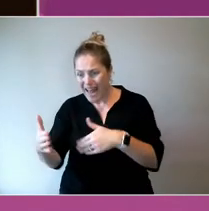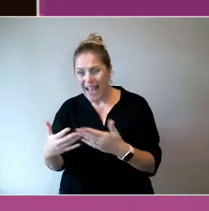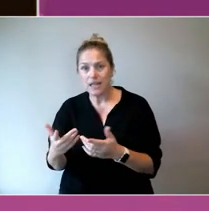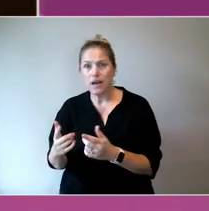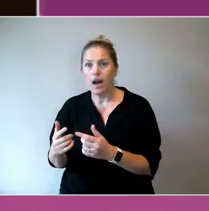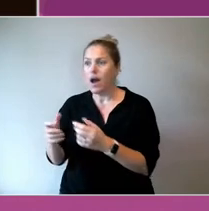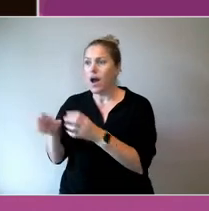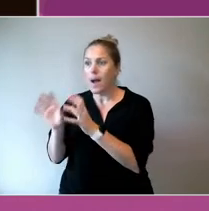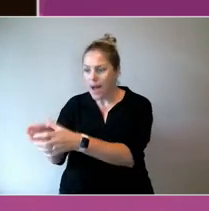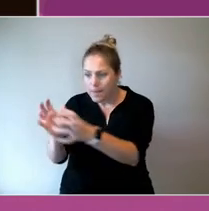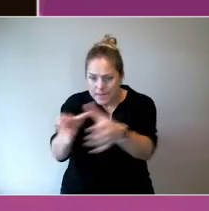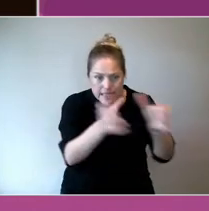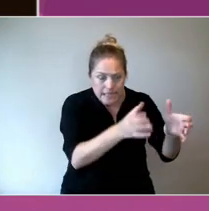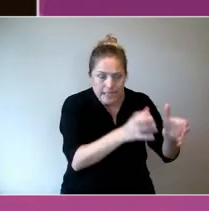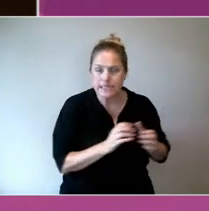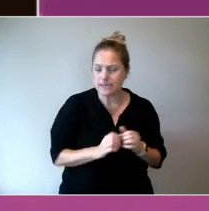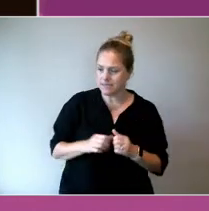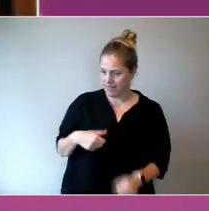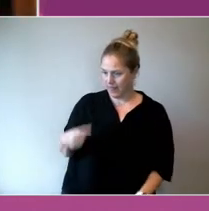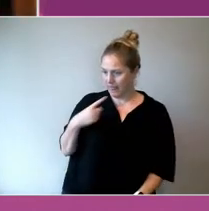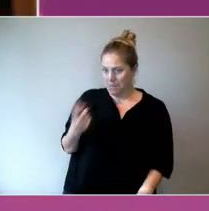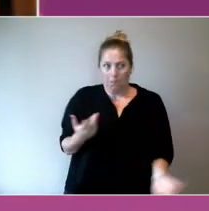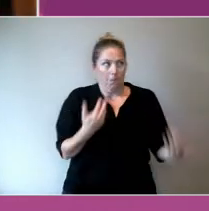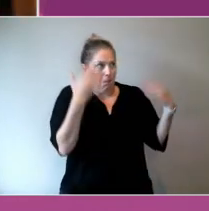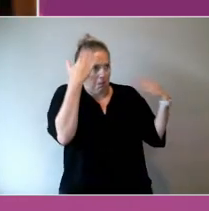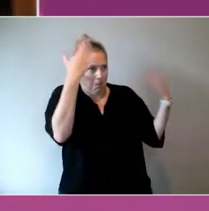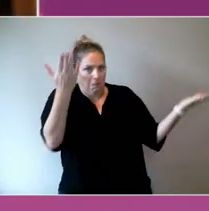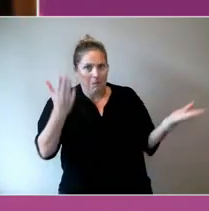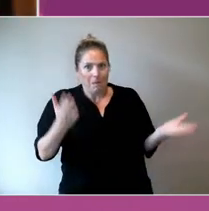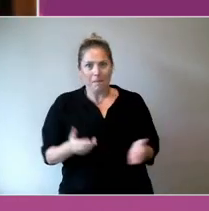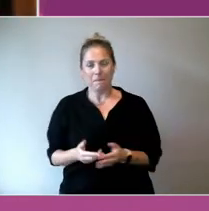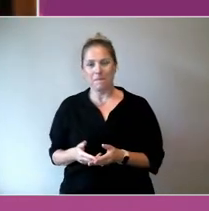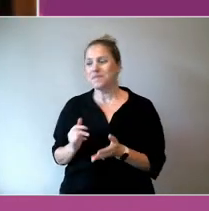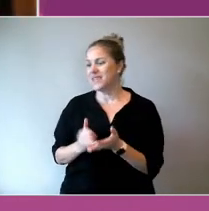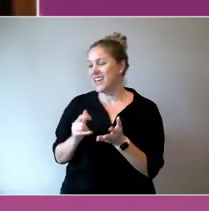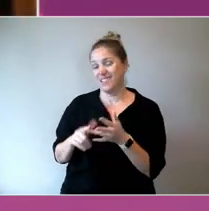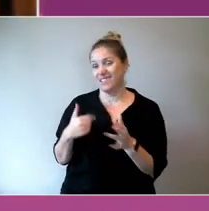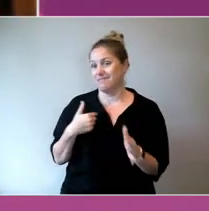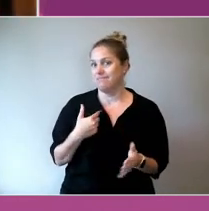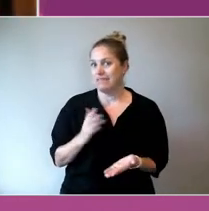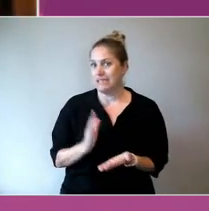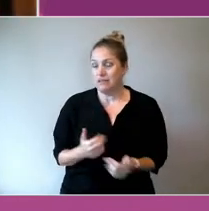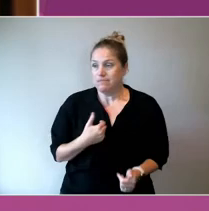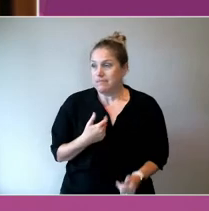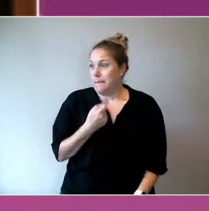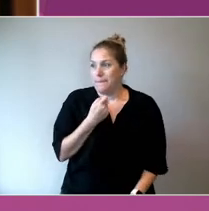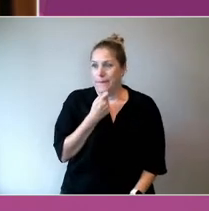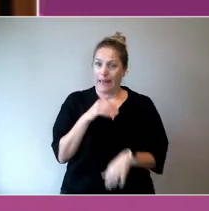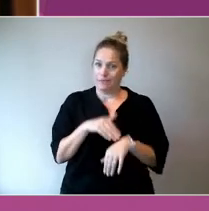Allow do we get just people within the bureaucracies - I'm getting into a lot of trouble here - knowing who else is out there.